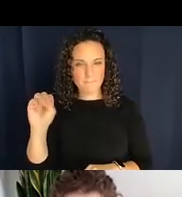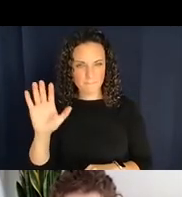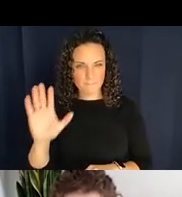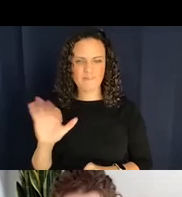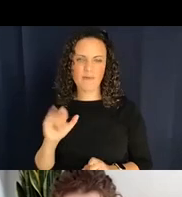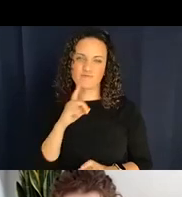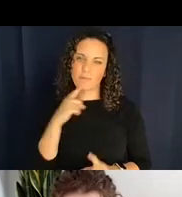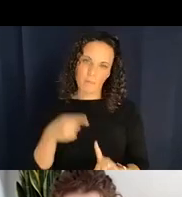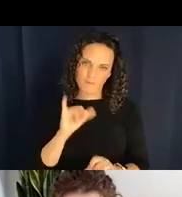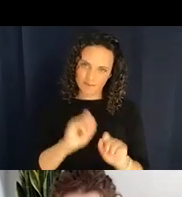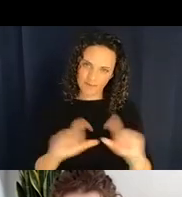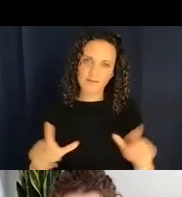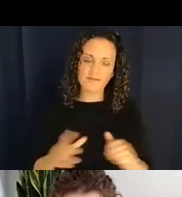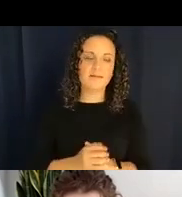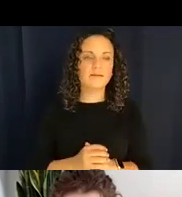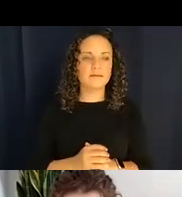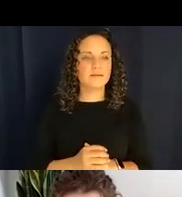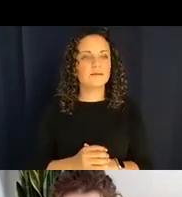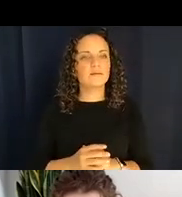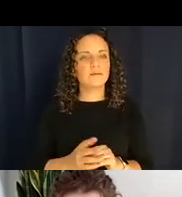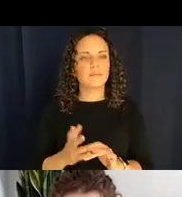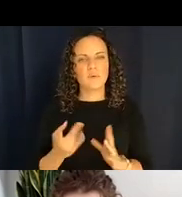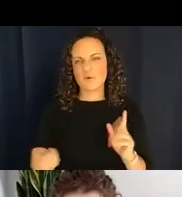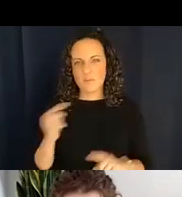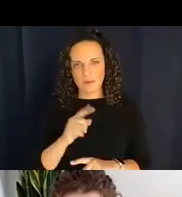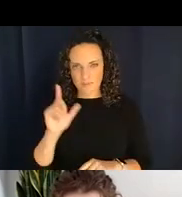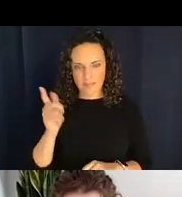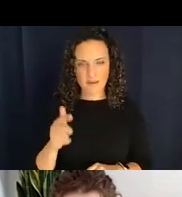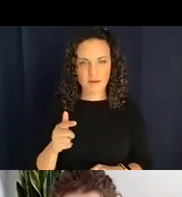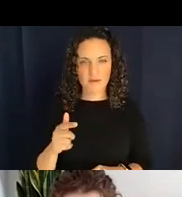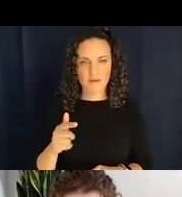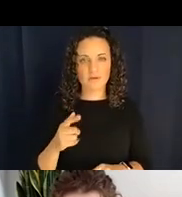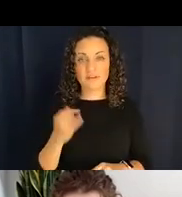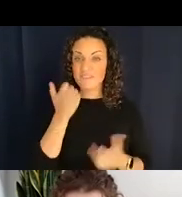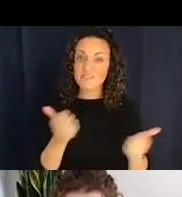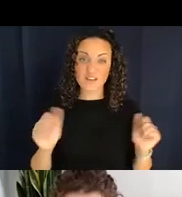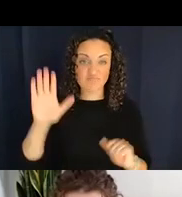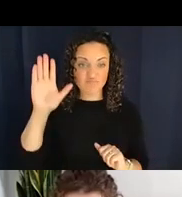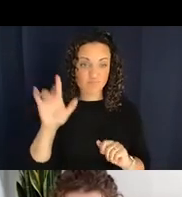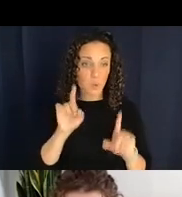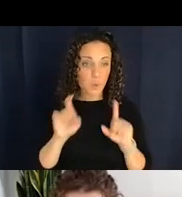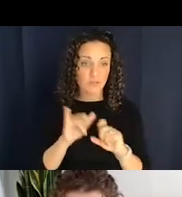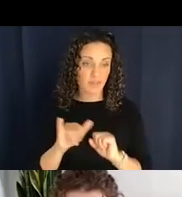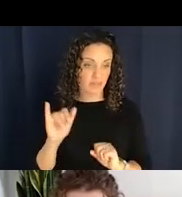there, but we can go back to those if anyone has a question about that.